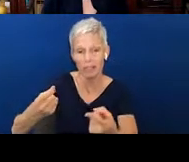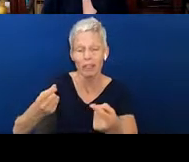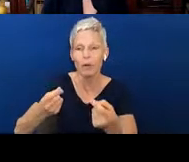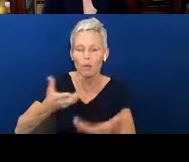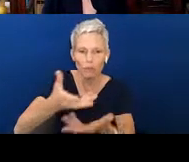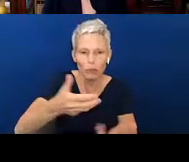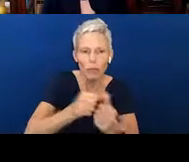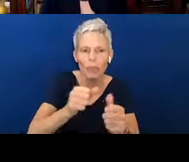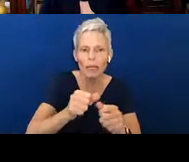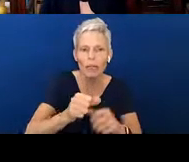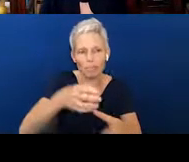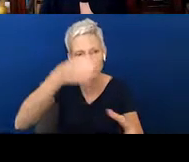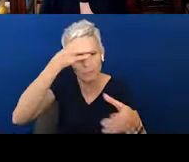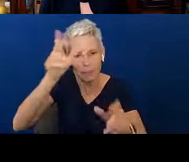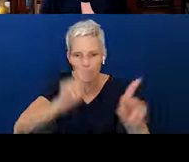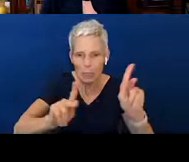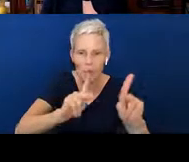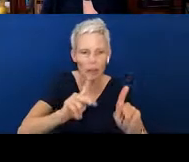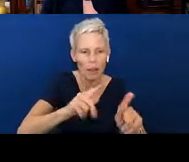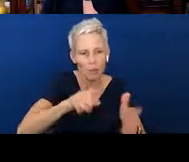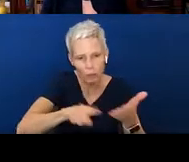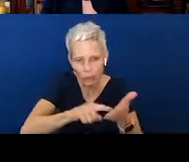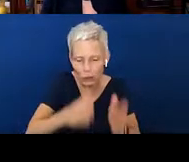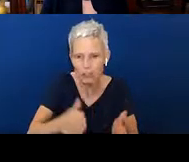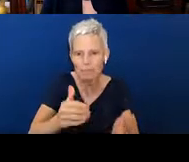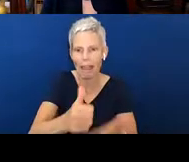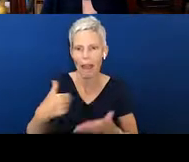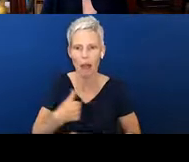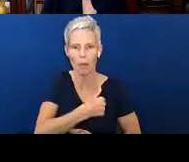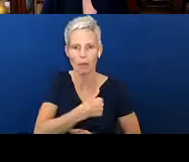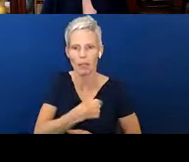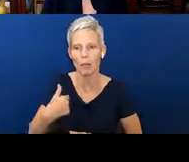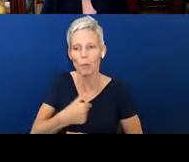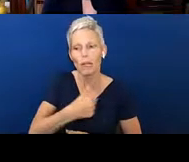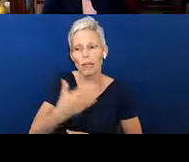And we think we know parents pretty well. And so there are a lot of resources there. Anything from